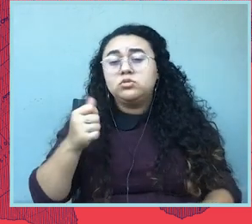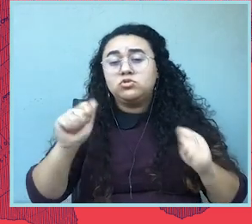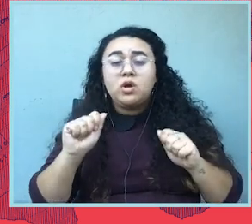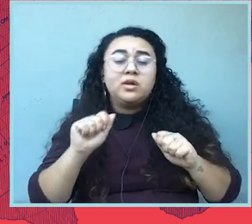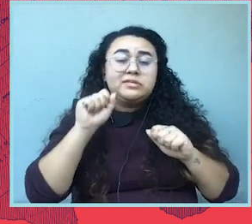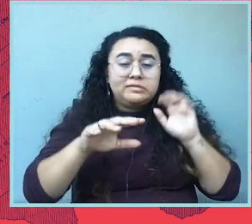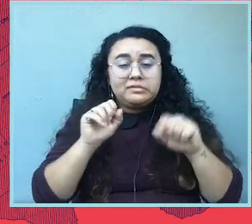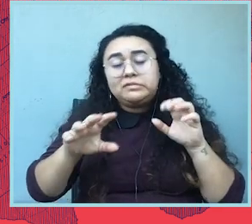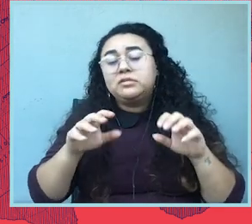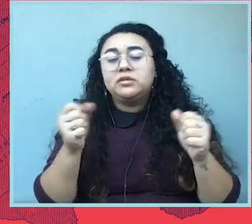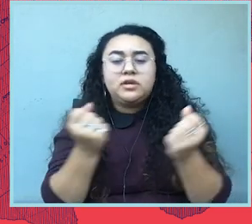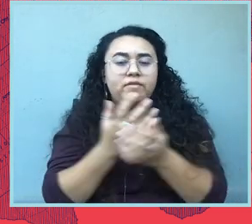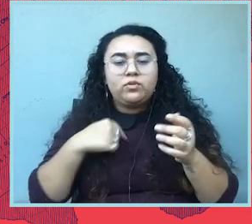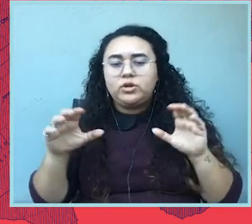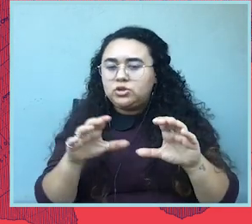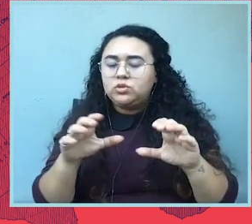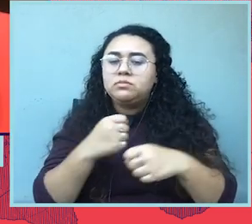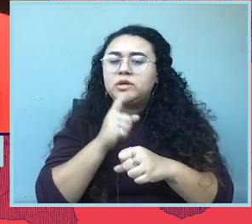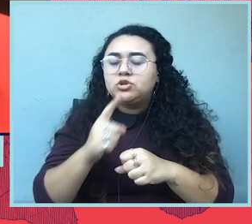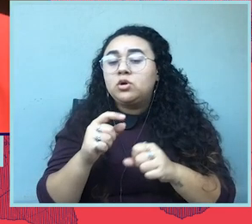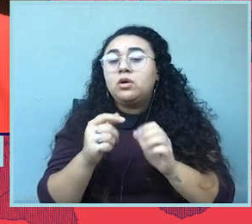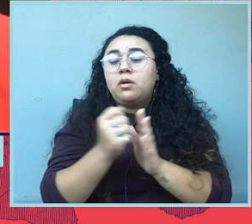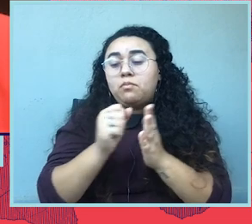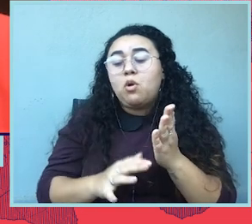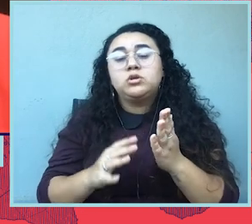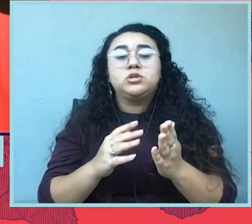to abortion and make sure it's meaningful for people.